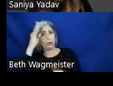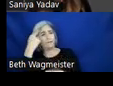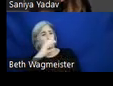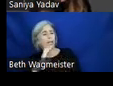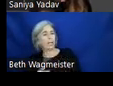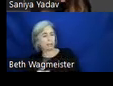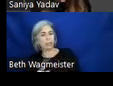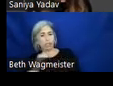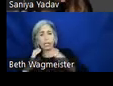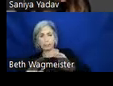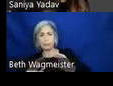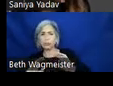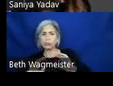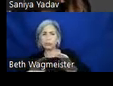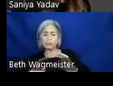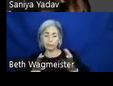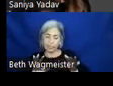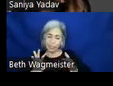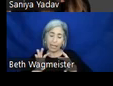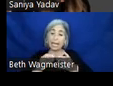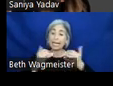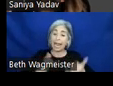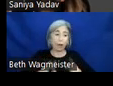With that, I'm going to hand it back to Mitali Kamat and